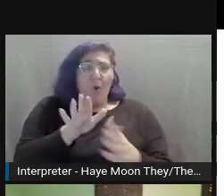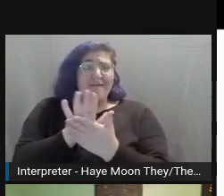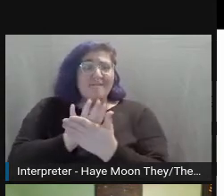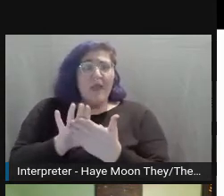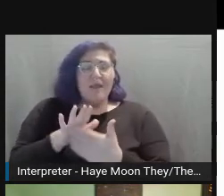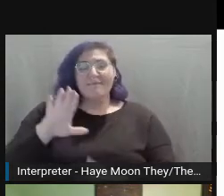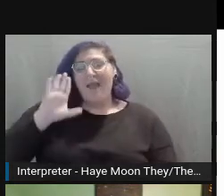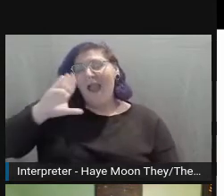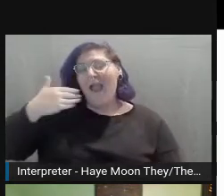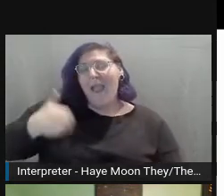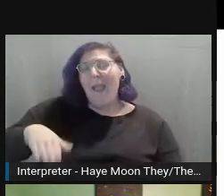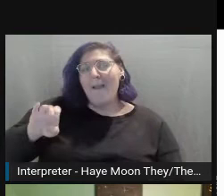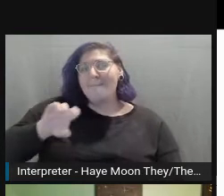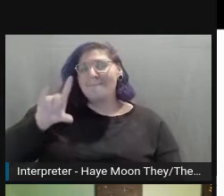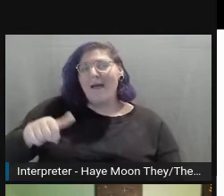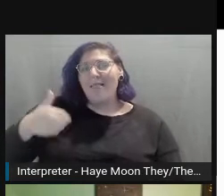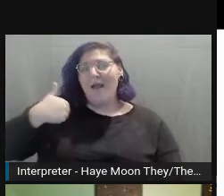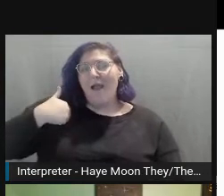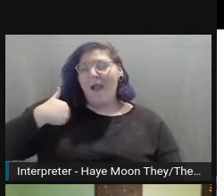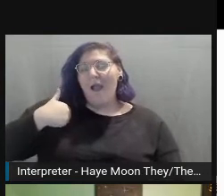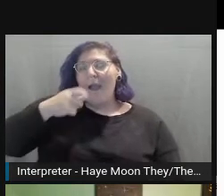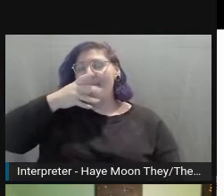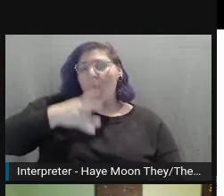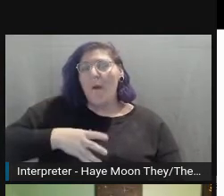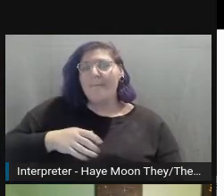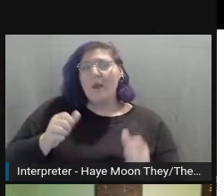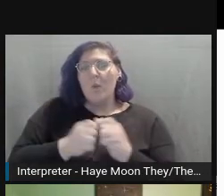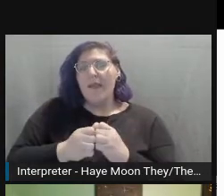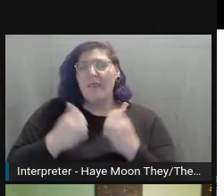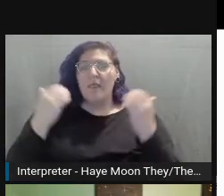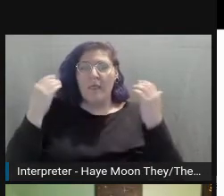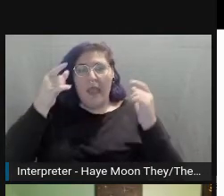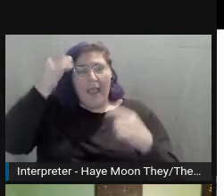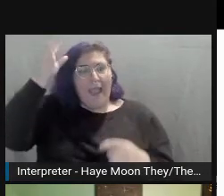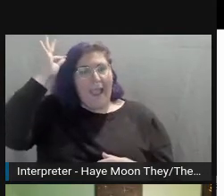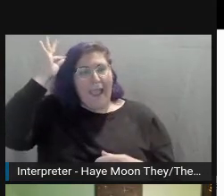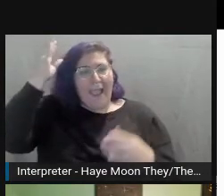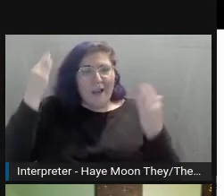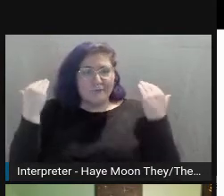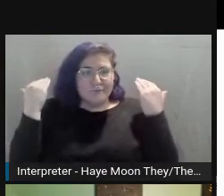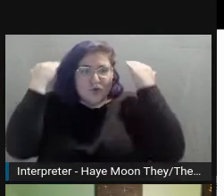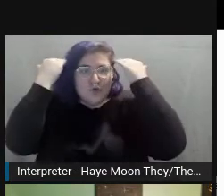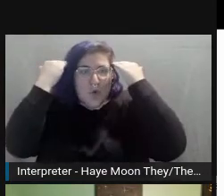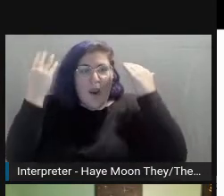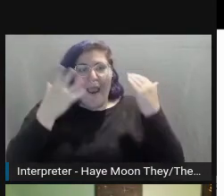I am a woman with short hair and a dressy top."